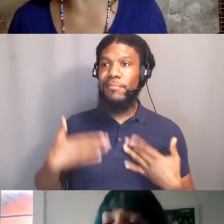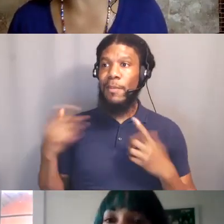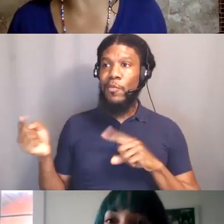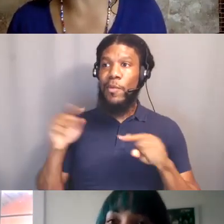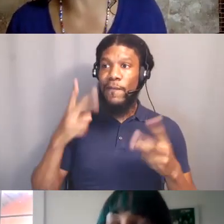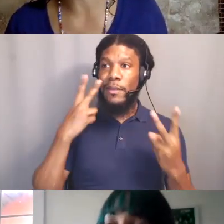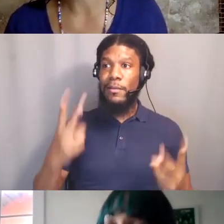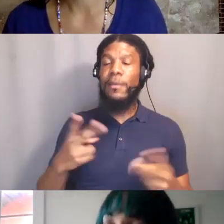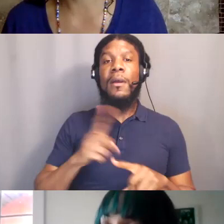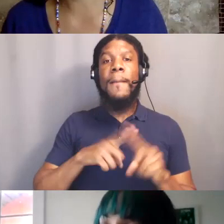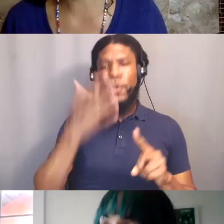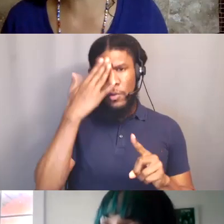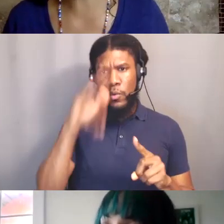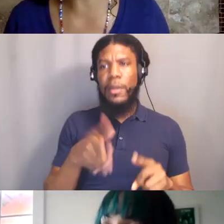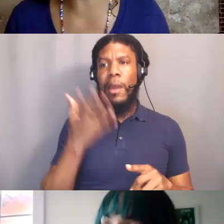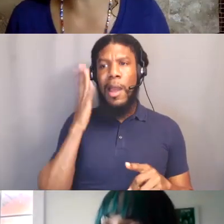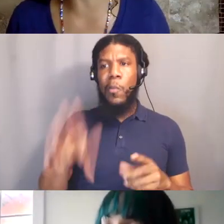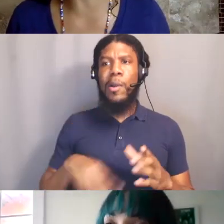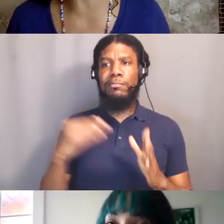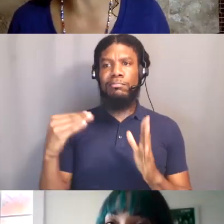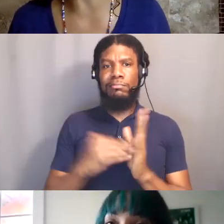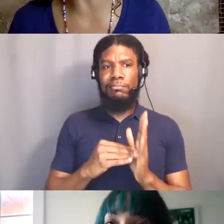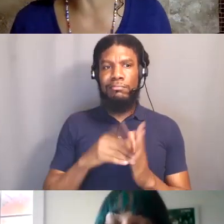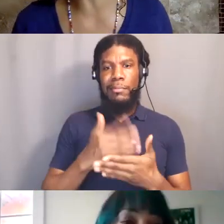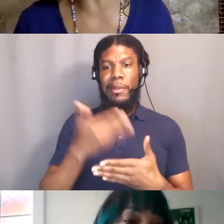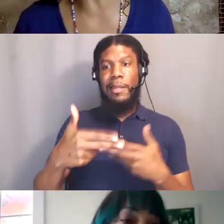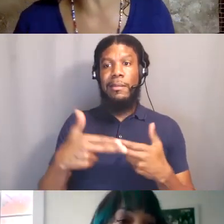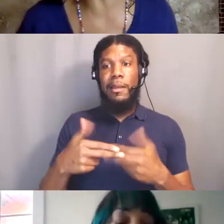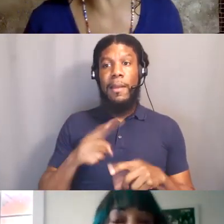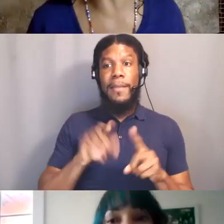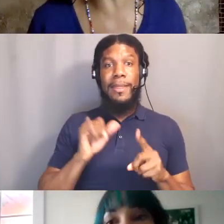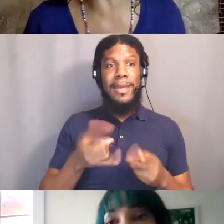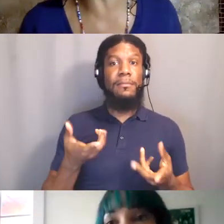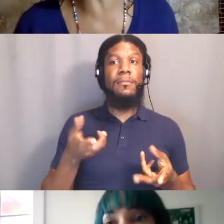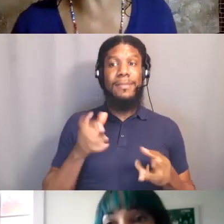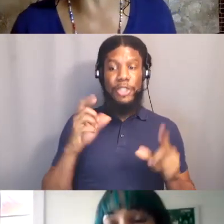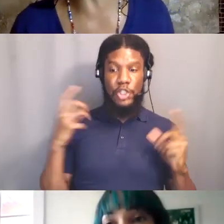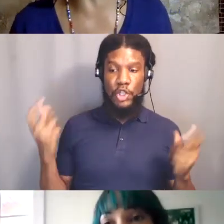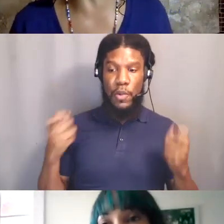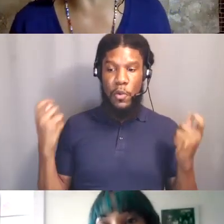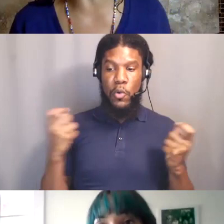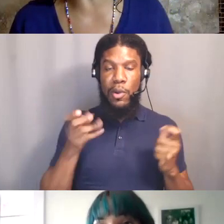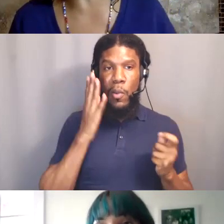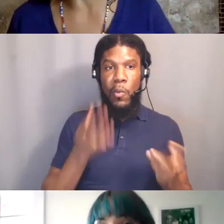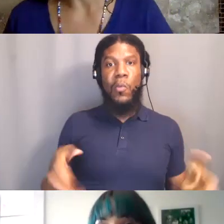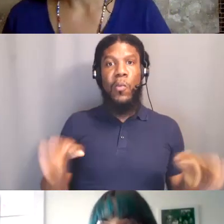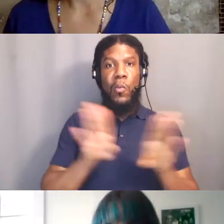but the closing ceremony is Sundays for folks who haven't been able to get to new Black City,